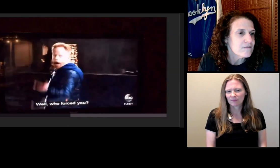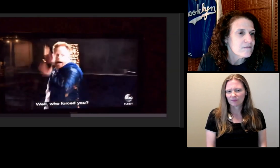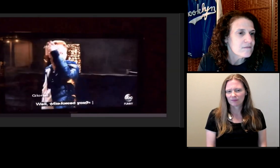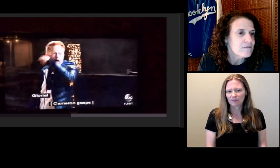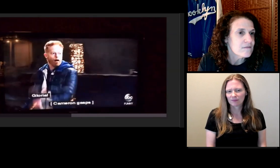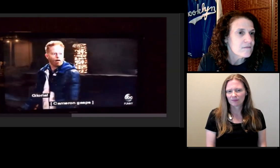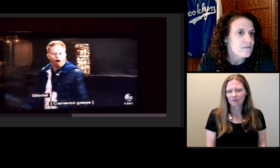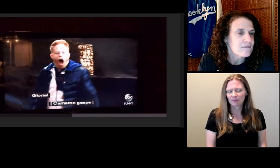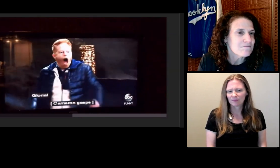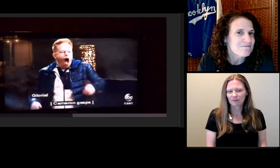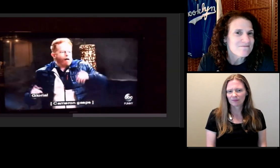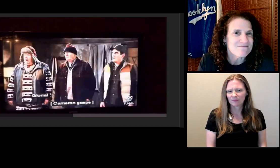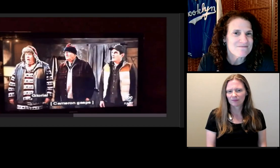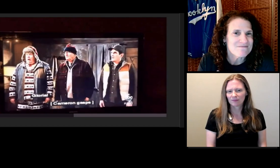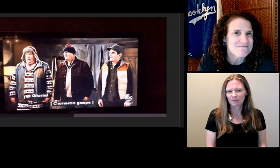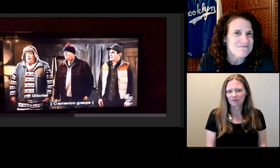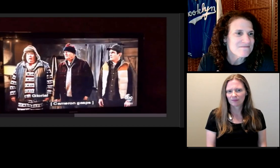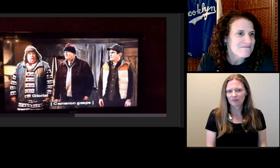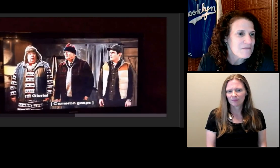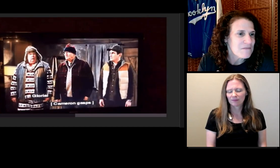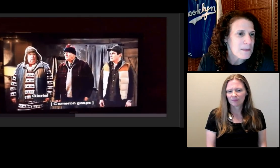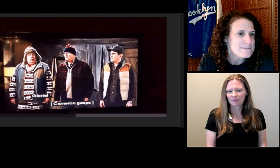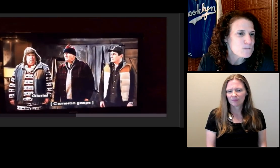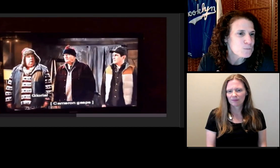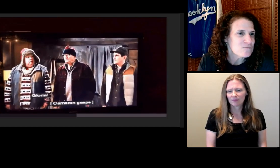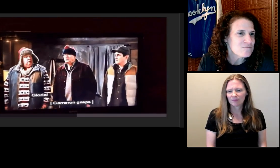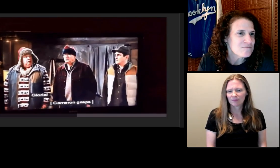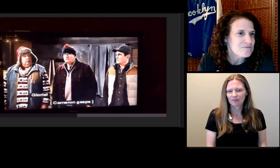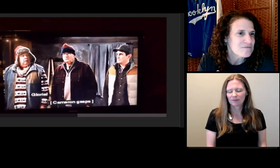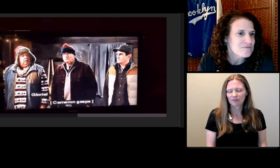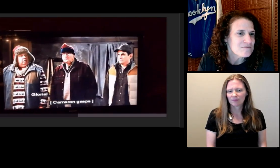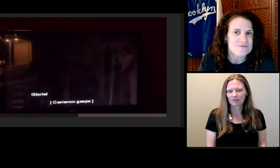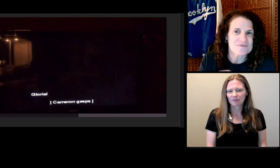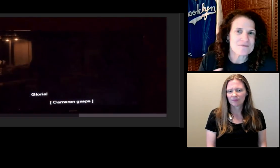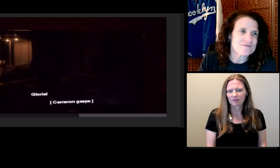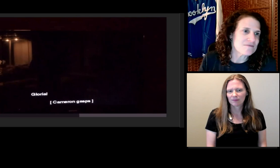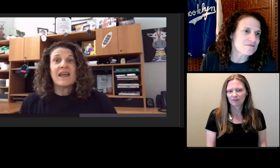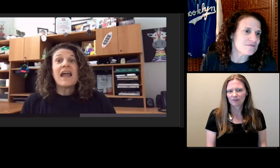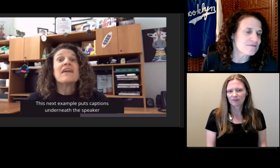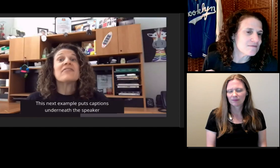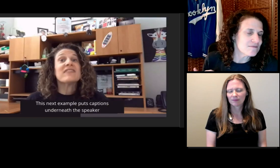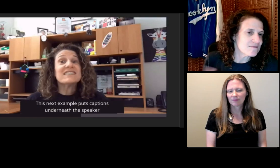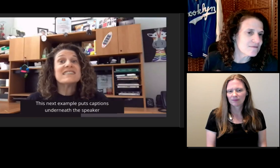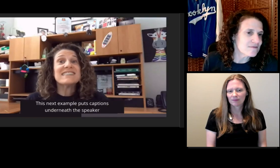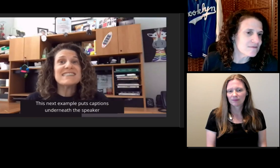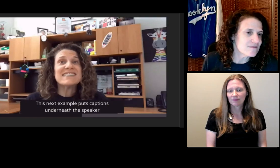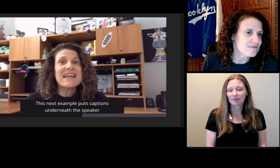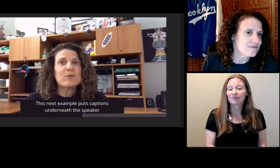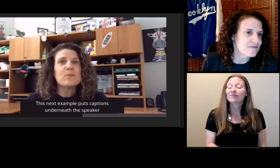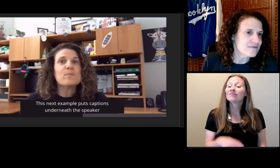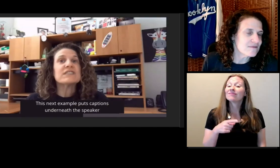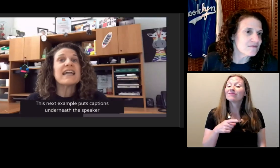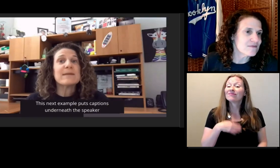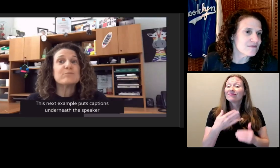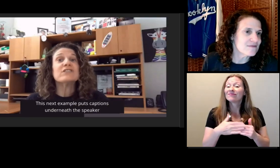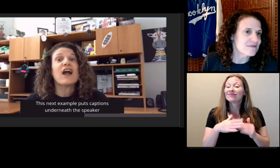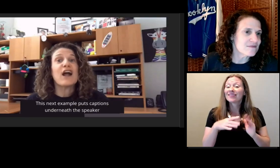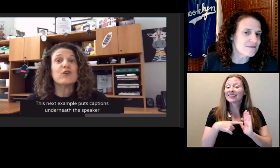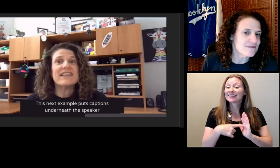Who forced you? Gloria. (gasping) This next example puts captions underneath the speaker. Pair of sense of. Ace high.